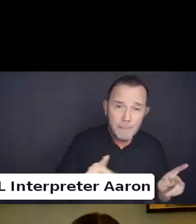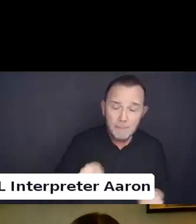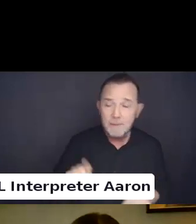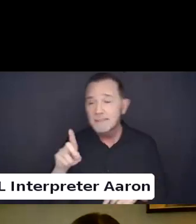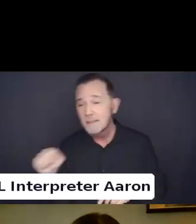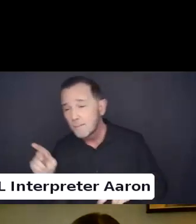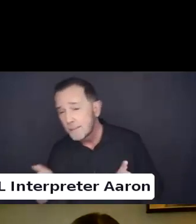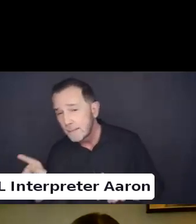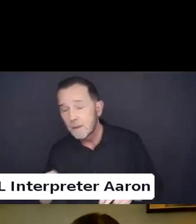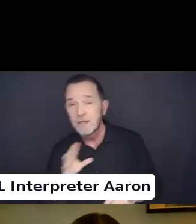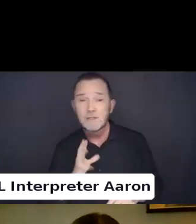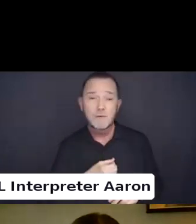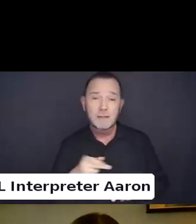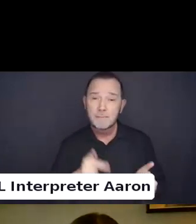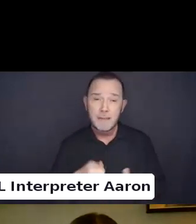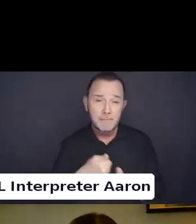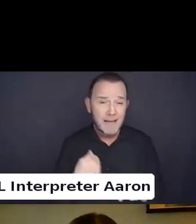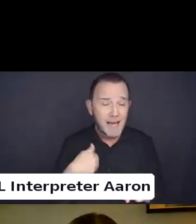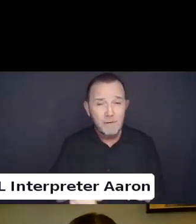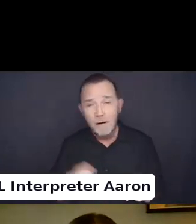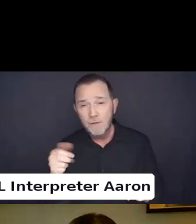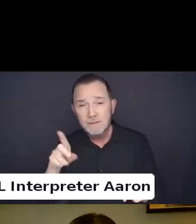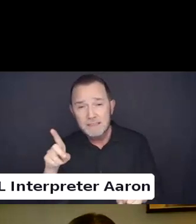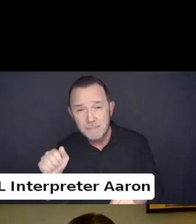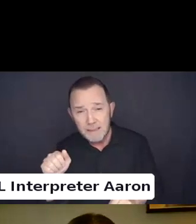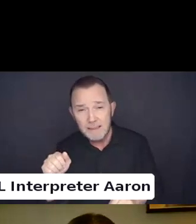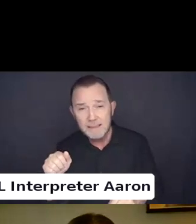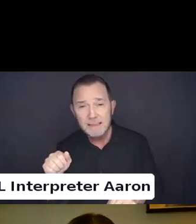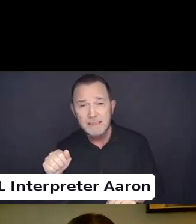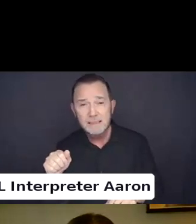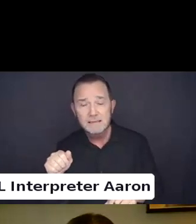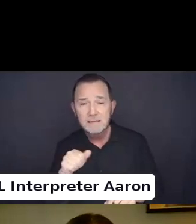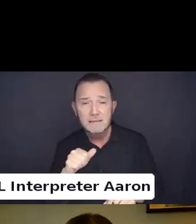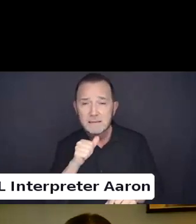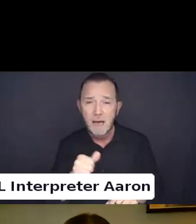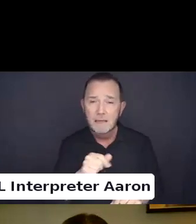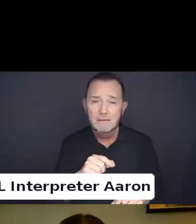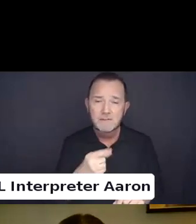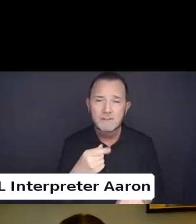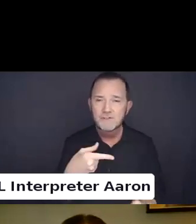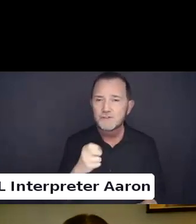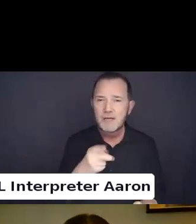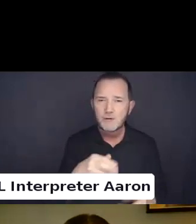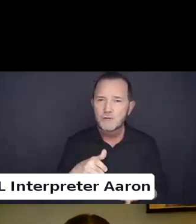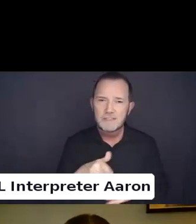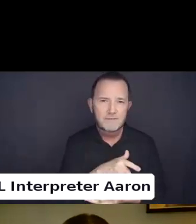Trans people who have other disabilities other than any gender dysphoria they may have. So.